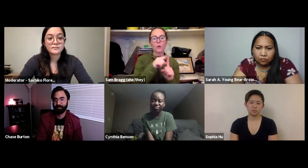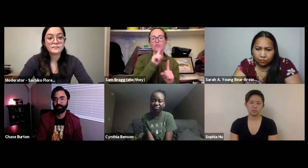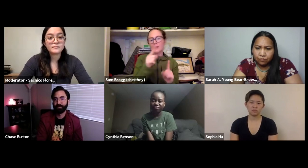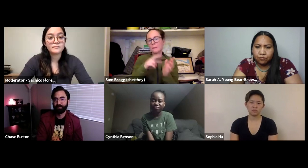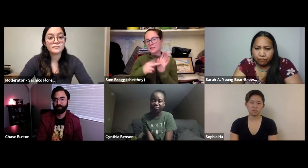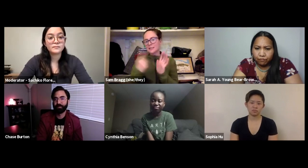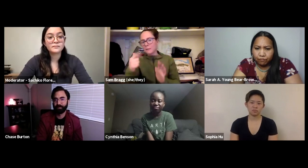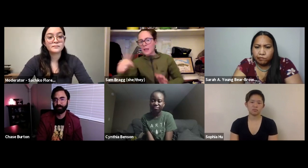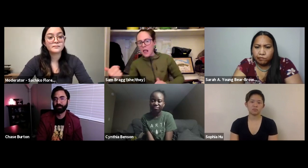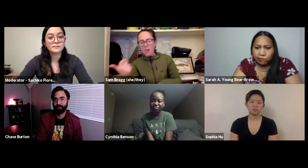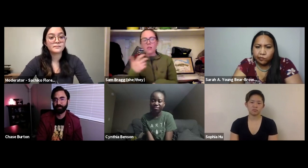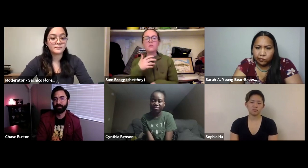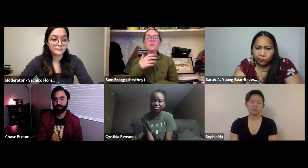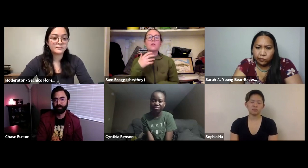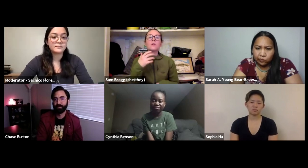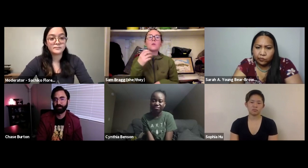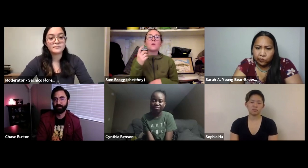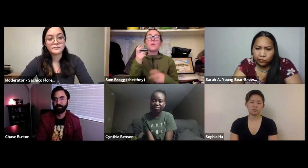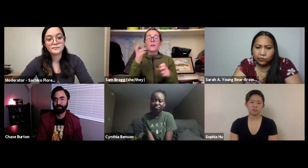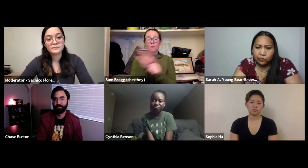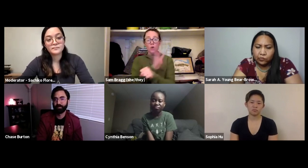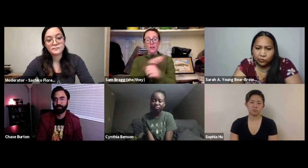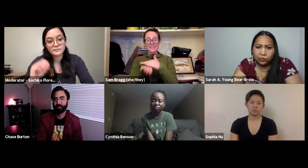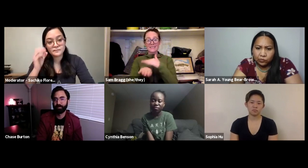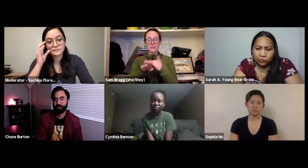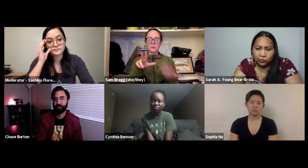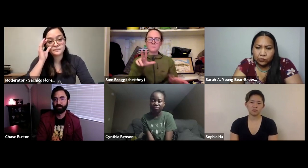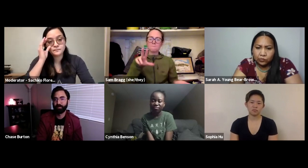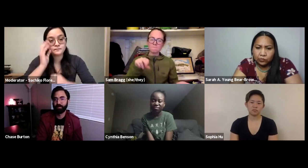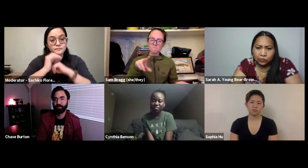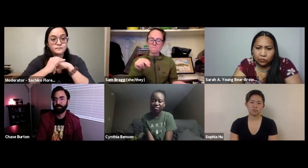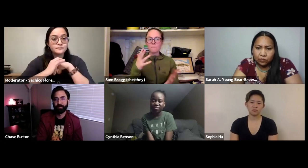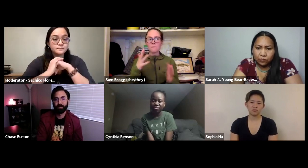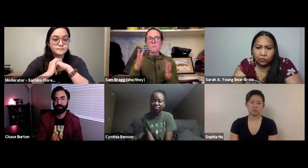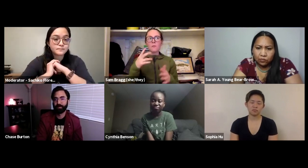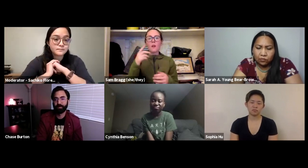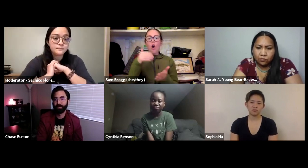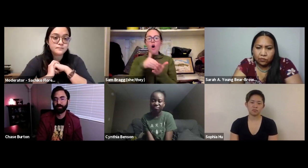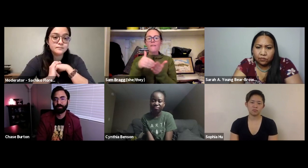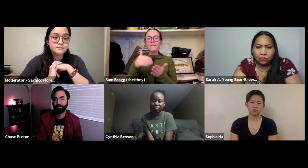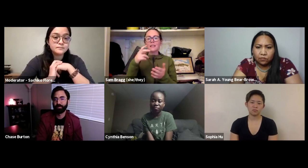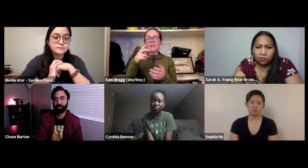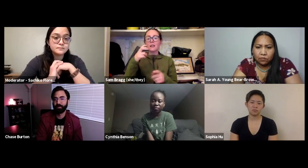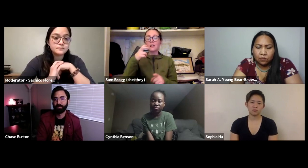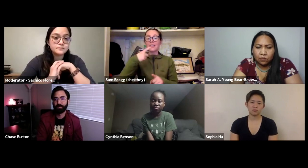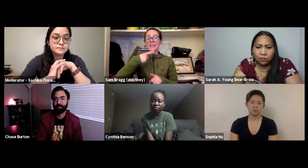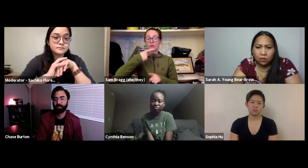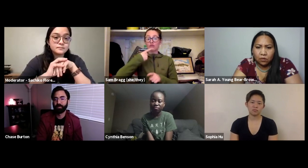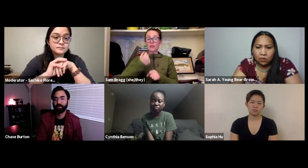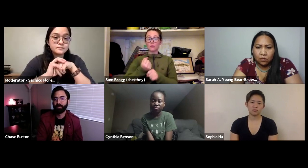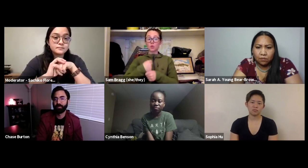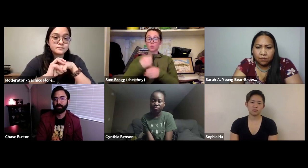films? Often times, auto-captioning will use a word that sounds similar to what's being said. The spelling of a word might be something completely different than what the intention